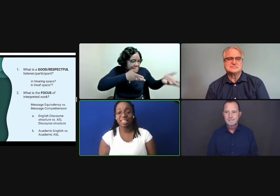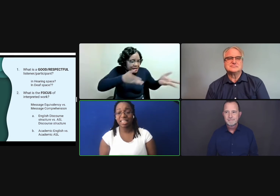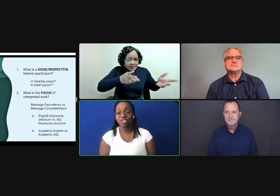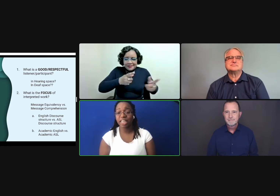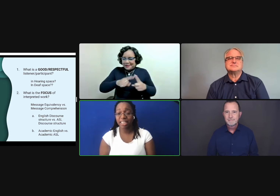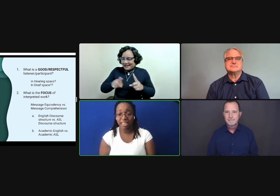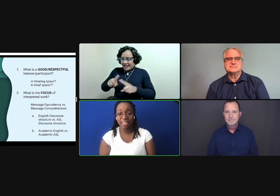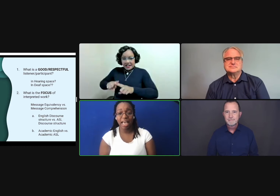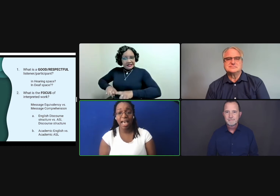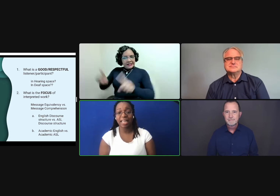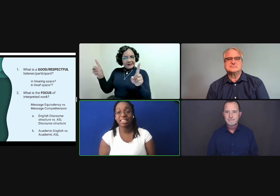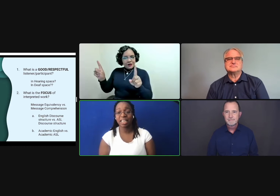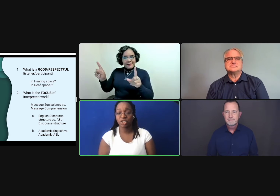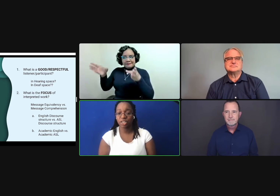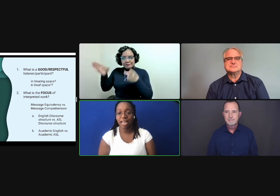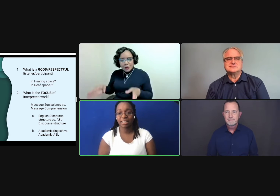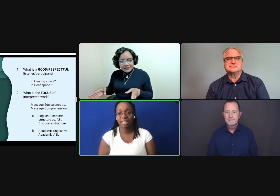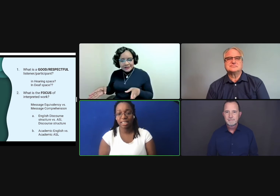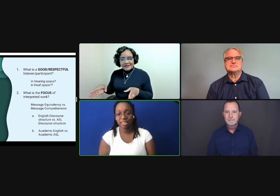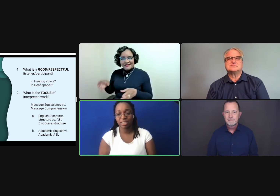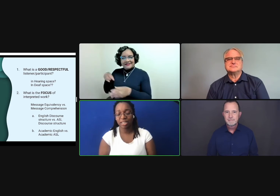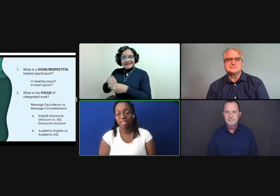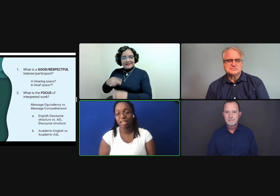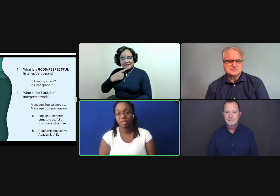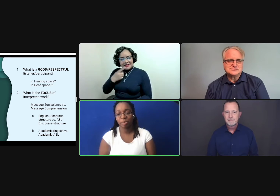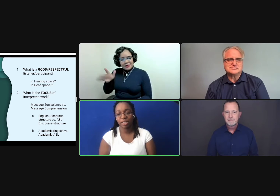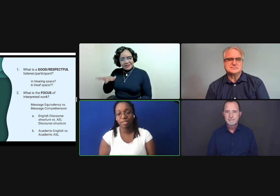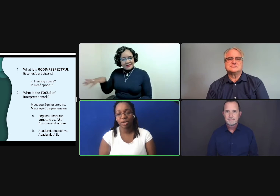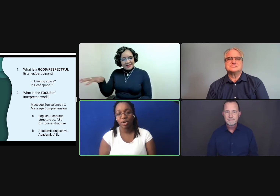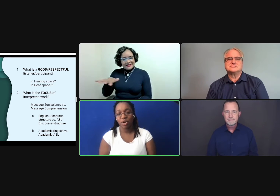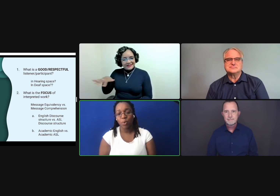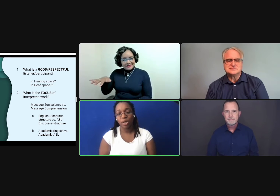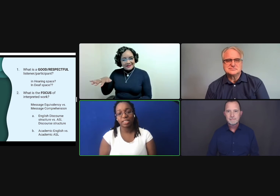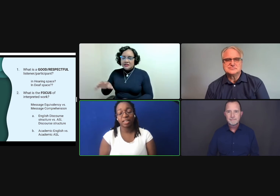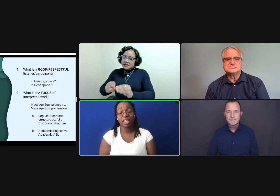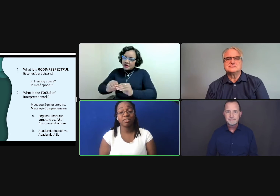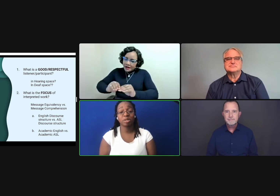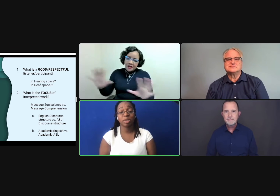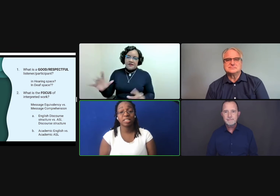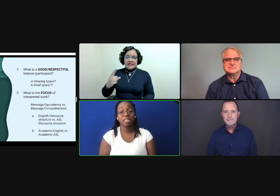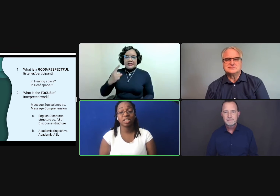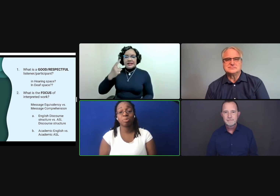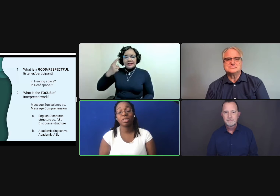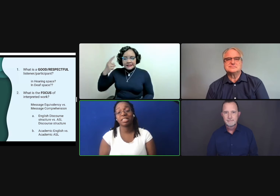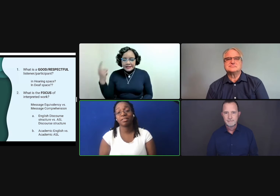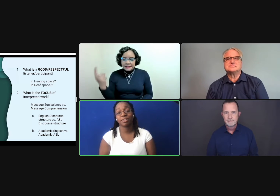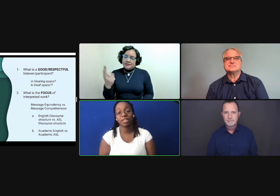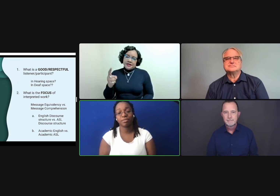As articulate and intelligent as it is in a deaf space, when he's in a hearing space, it's a completely different